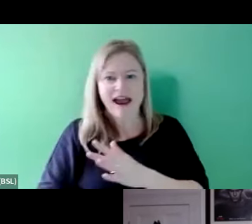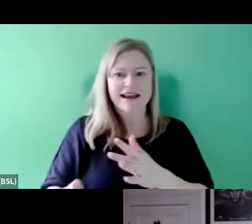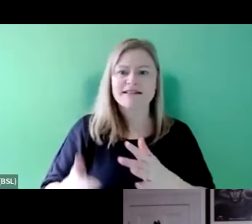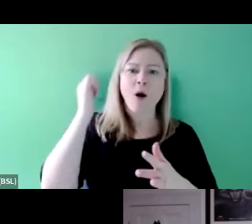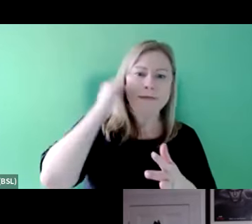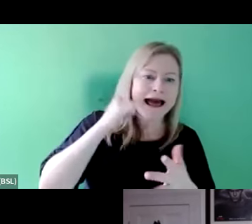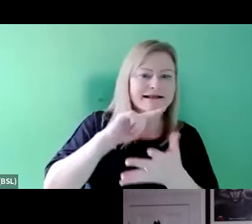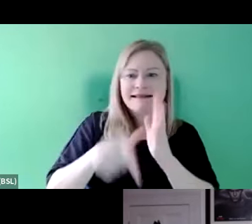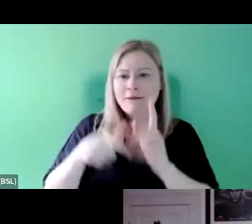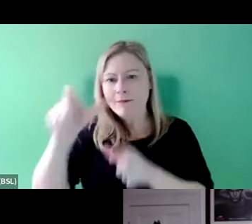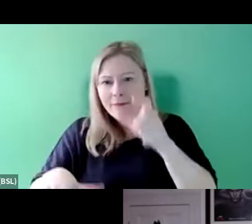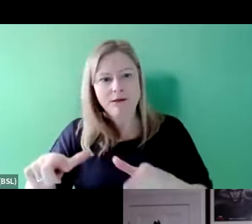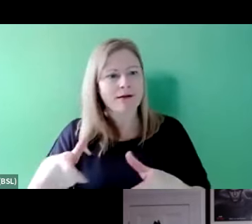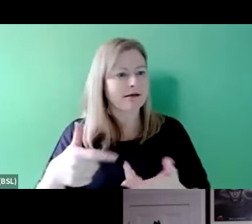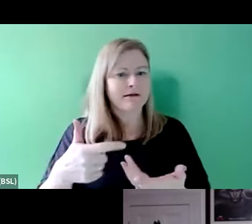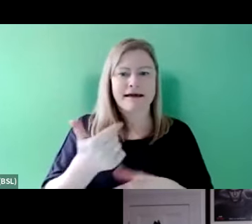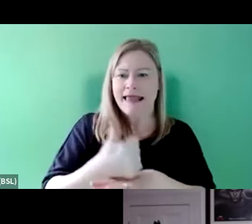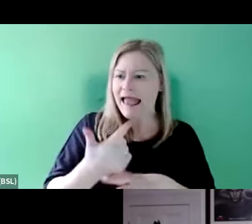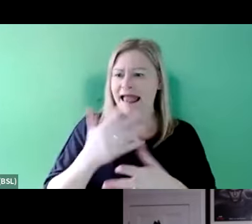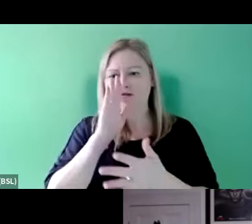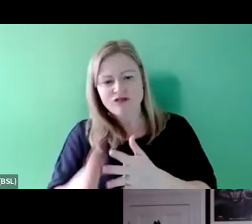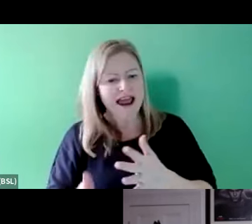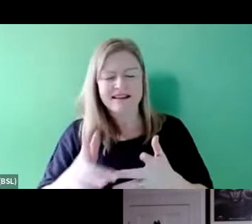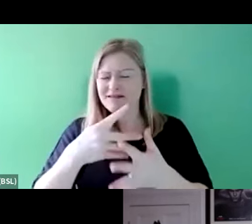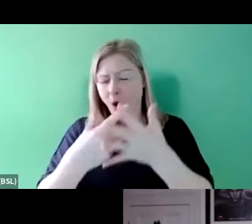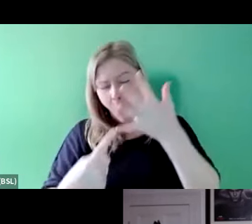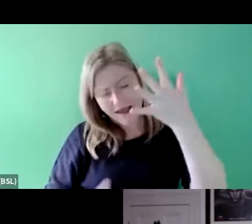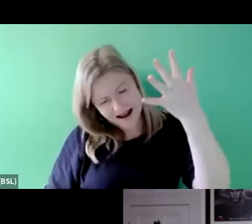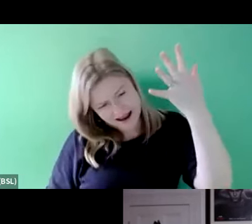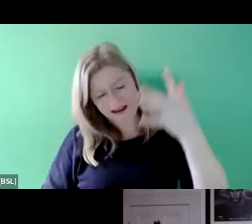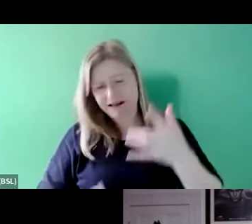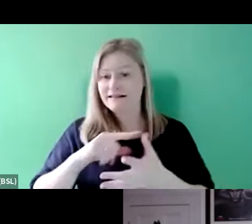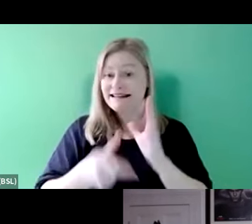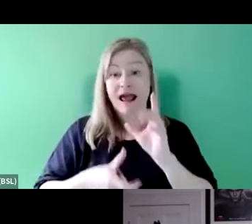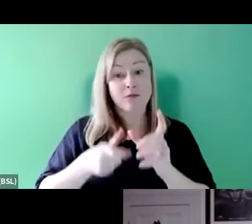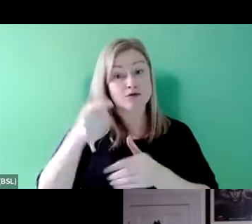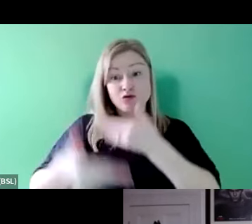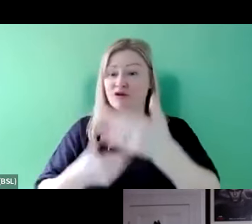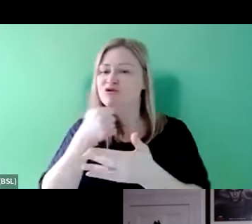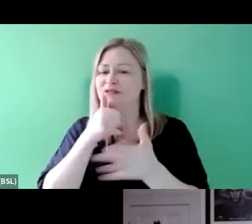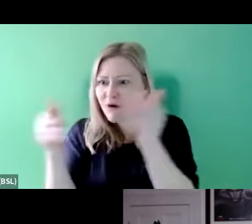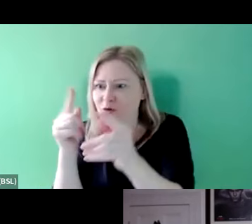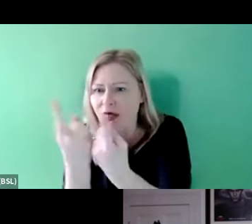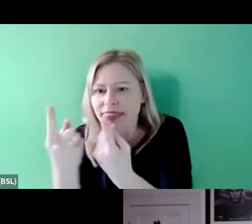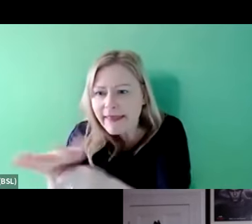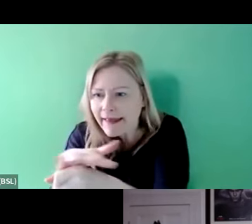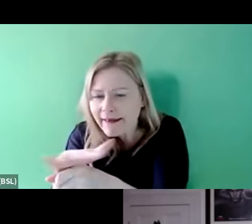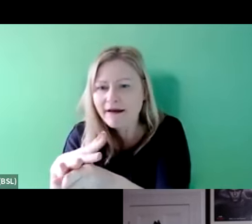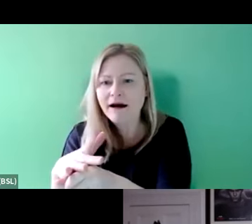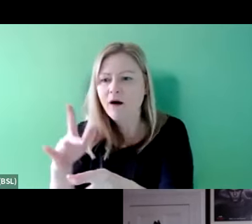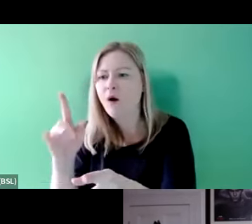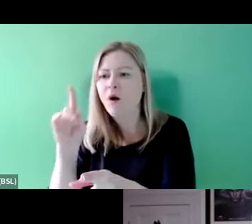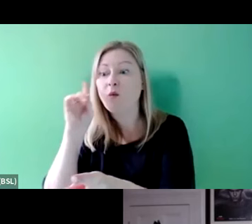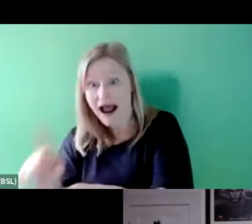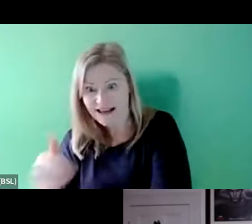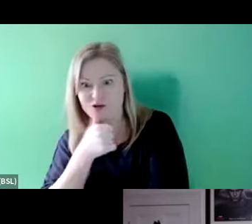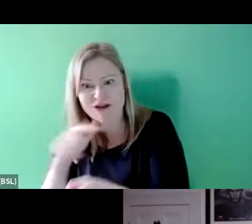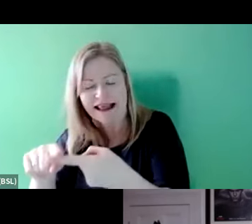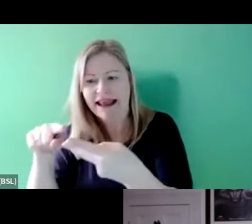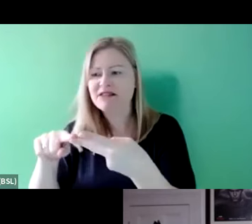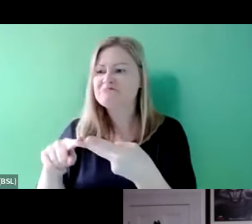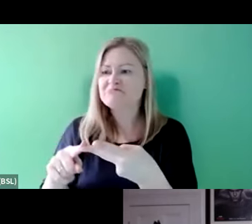people. Disabled stories are often one thing. They're often often white, often one particular